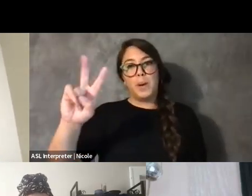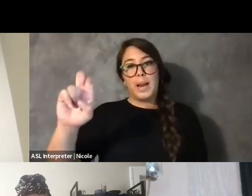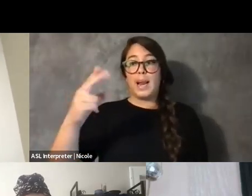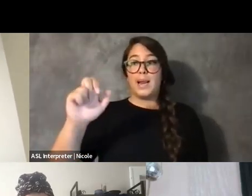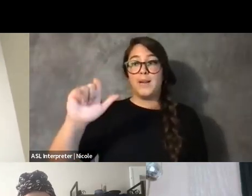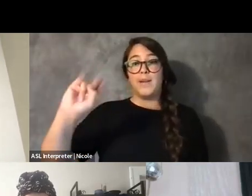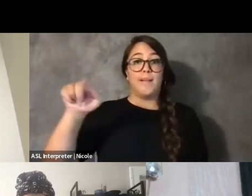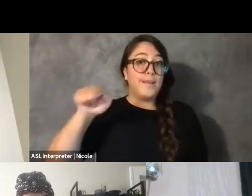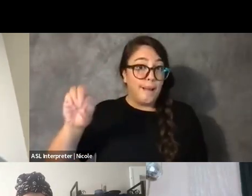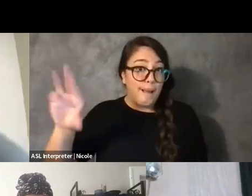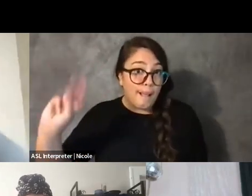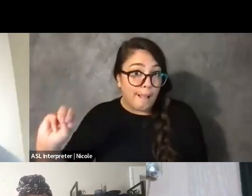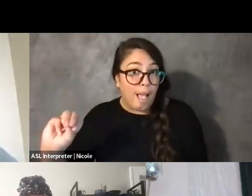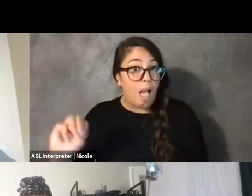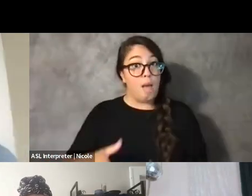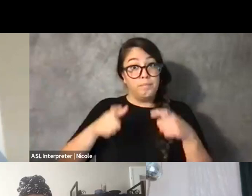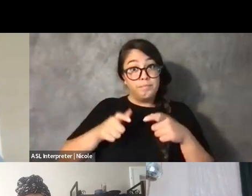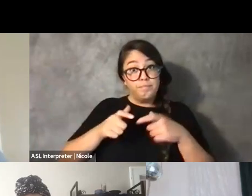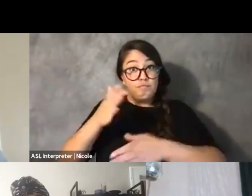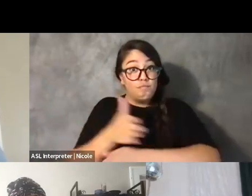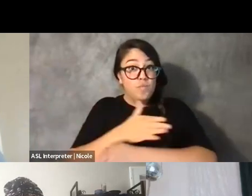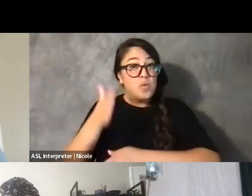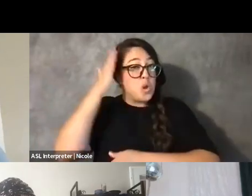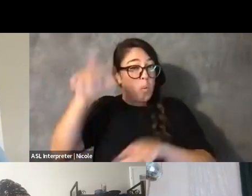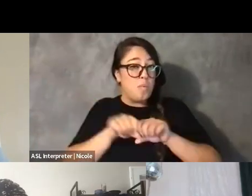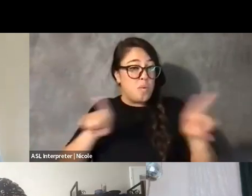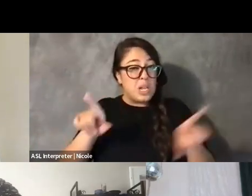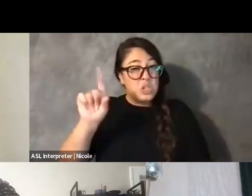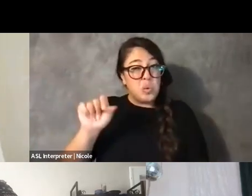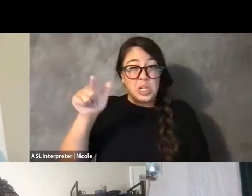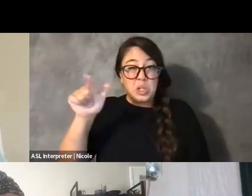I honestly don't know exactly when because I'm having a baby in November of 23,